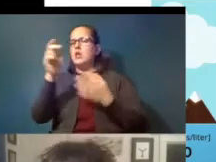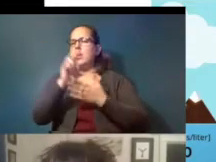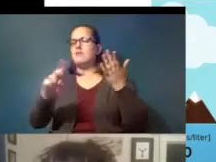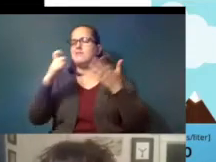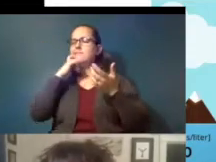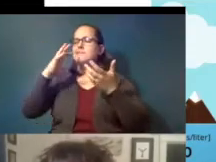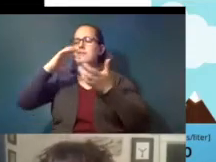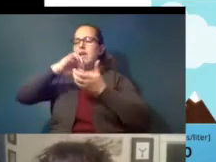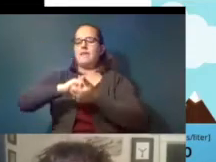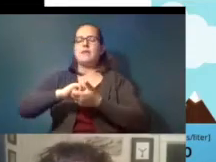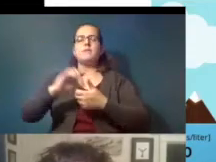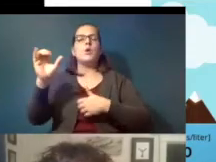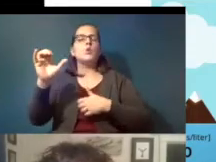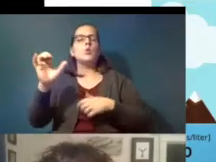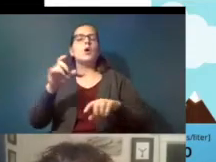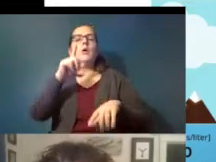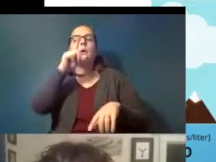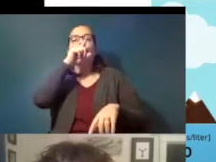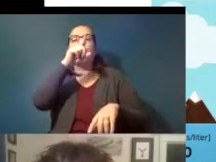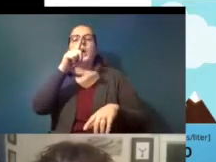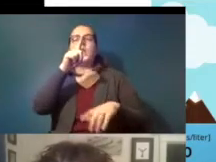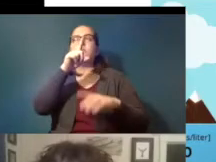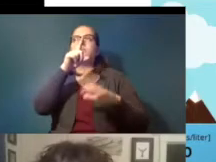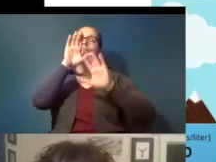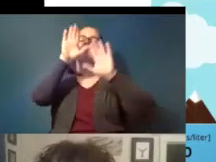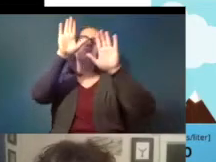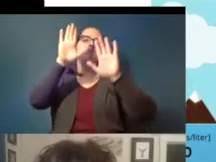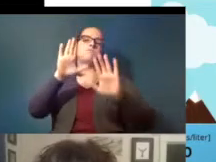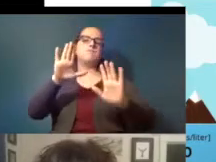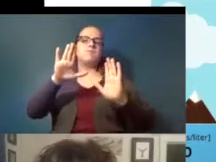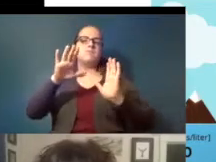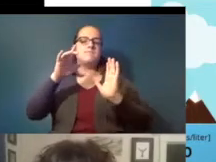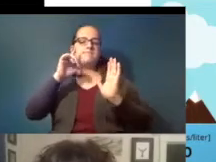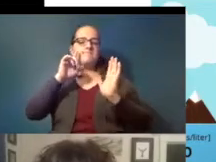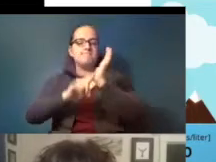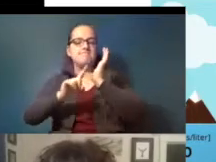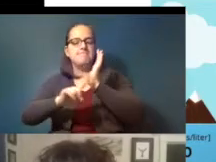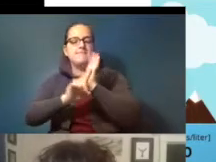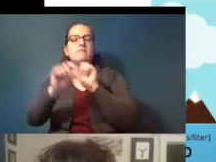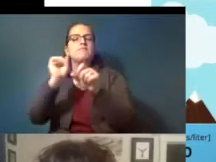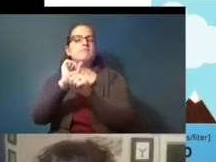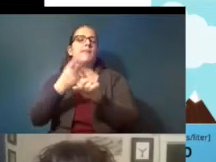up there really fantastic detective work done by this group and i think it took them